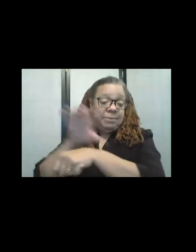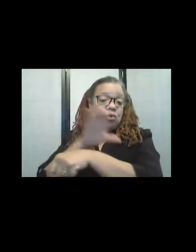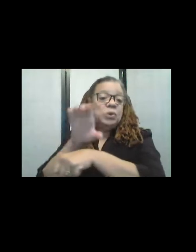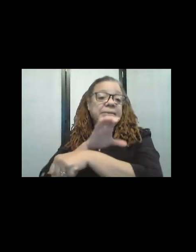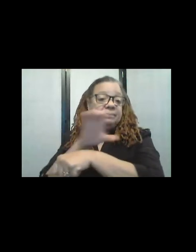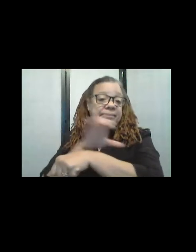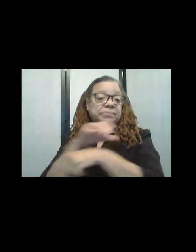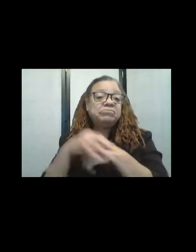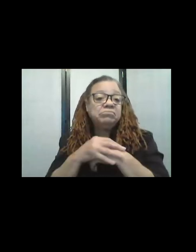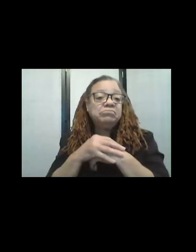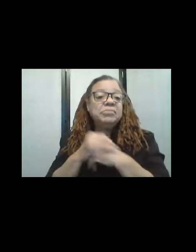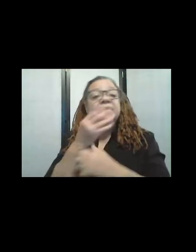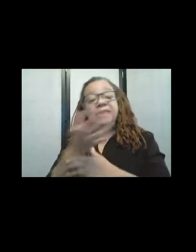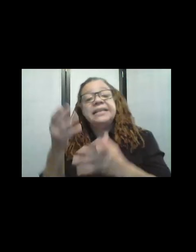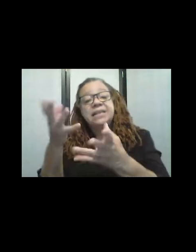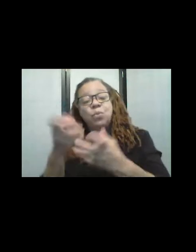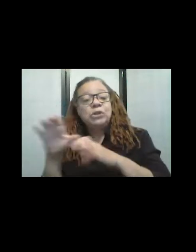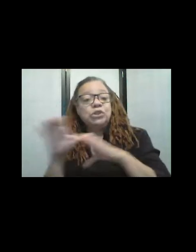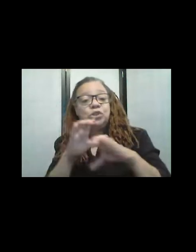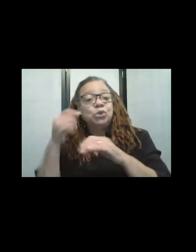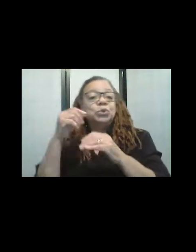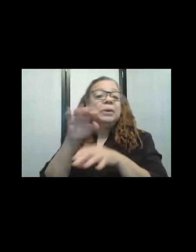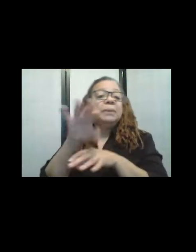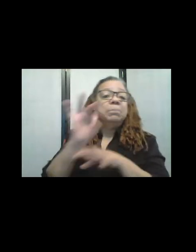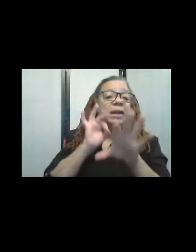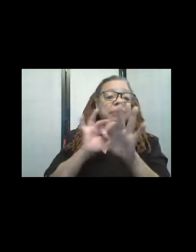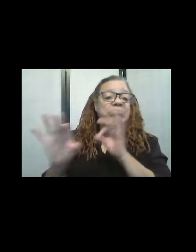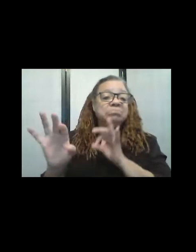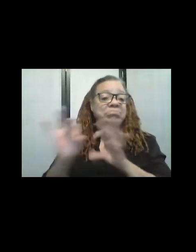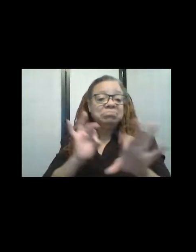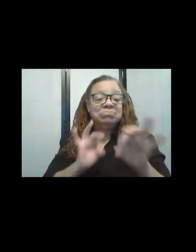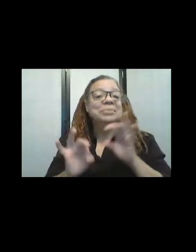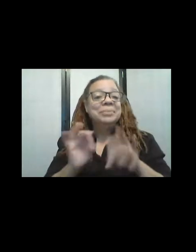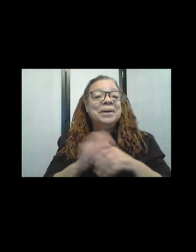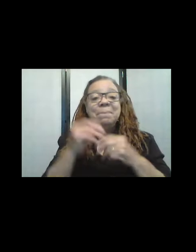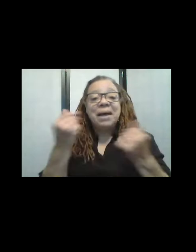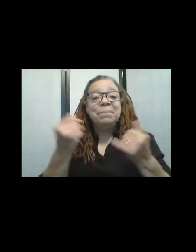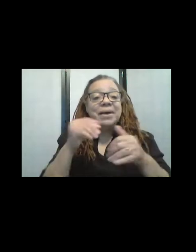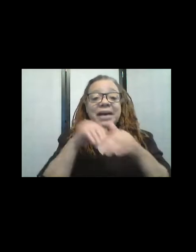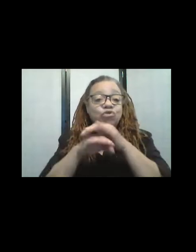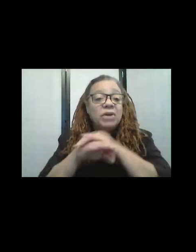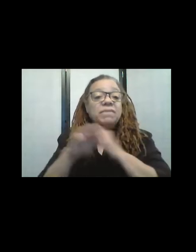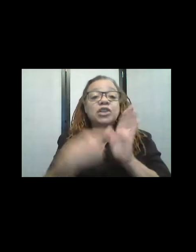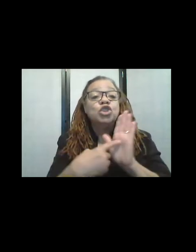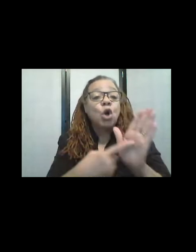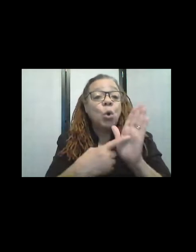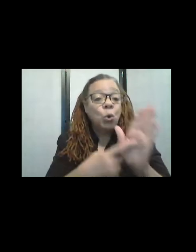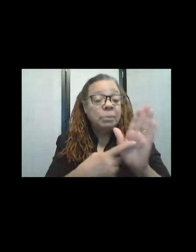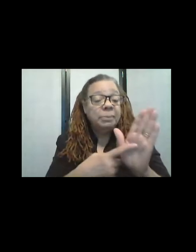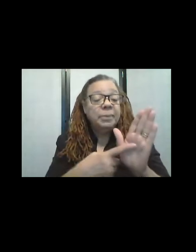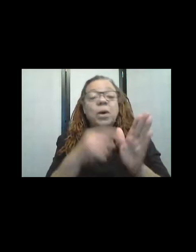to do eventually, pull things out, you know. It might be a call for entry for a show, or um, or just something I want,